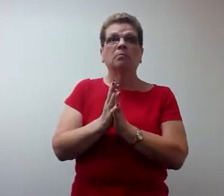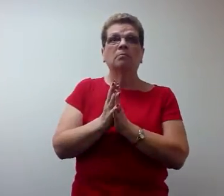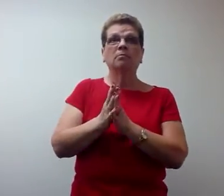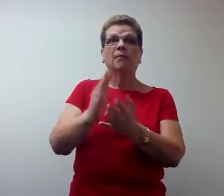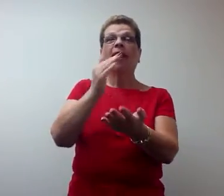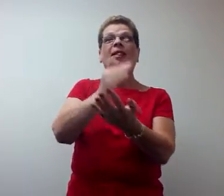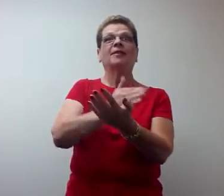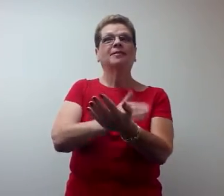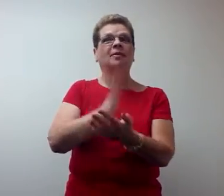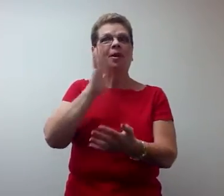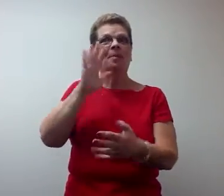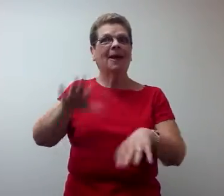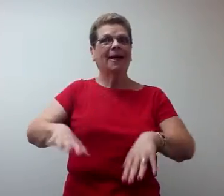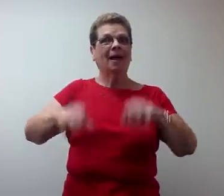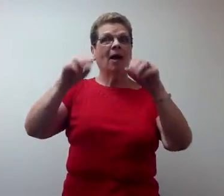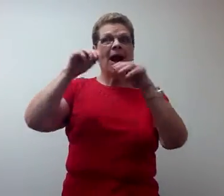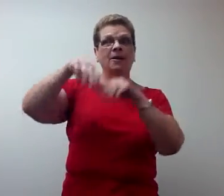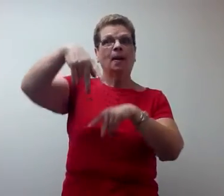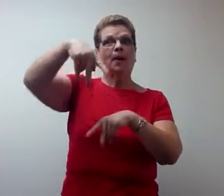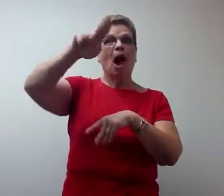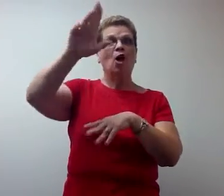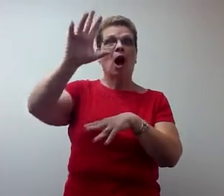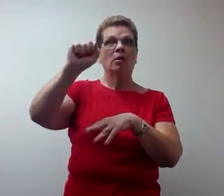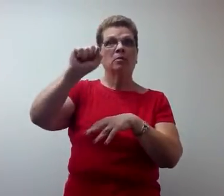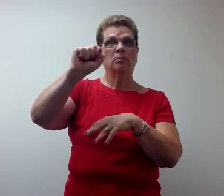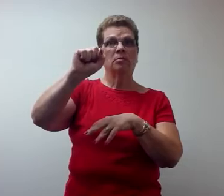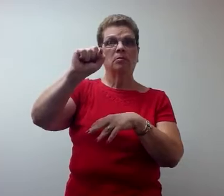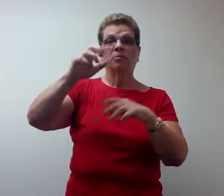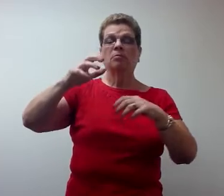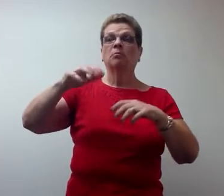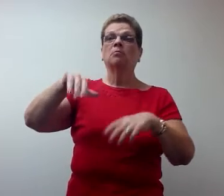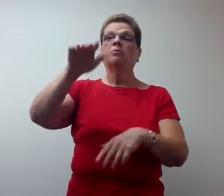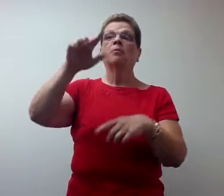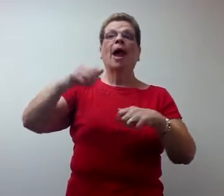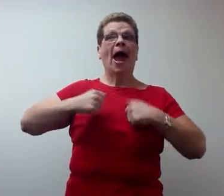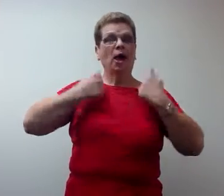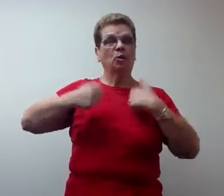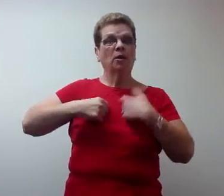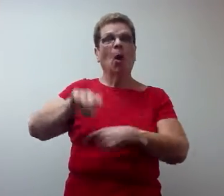The lessons will be held at PRS,